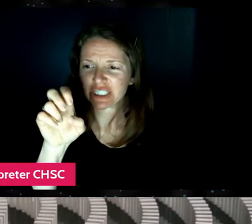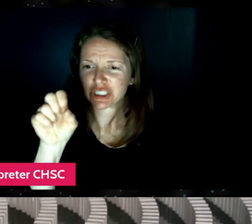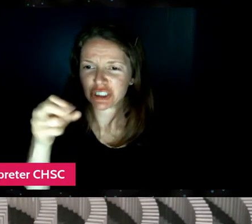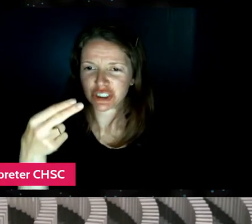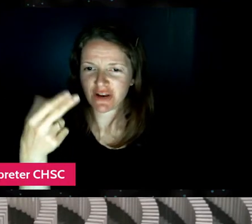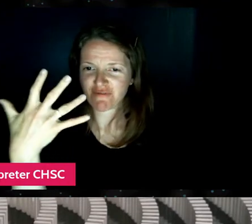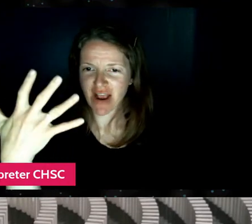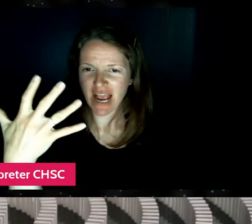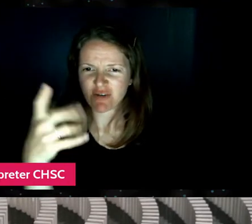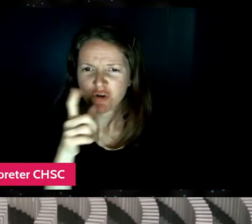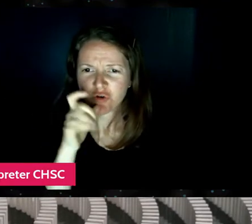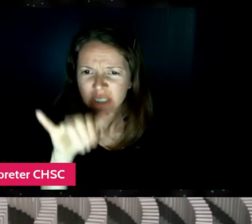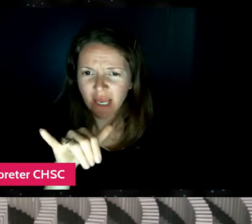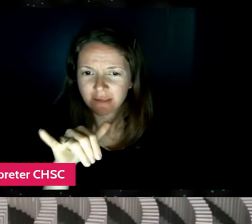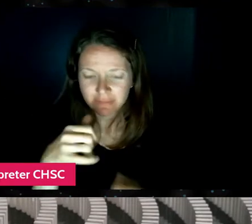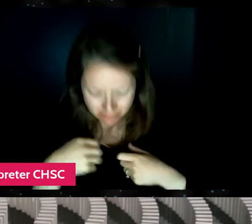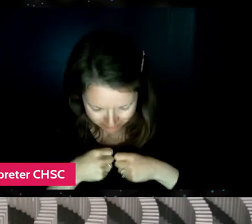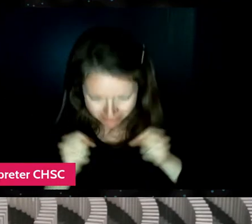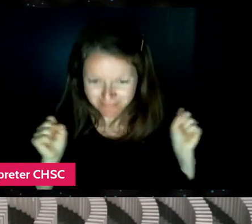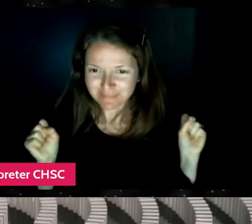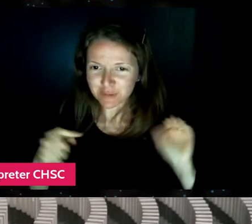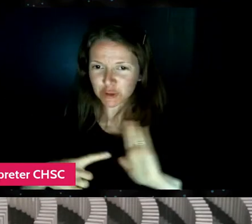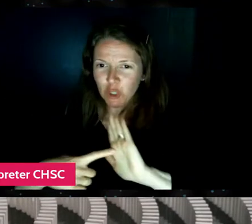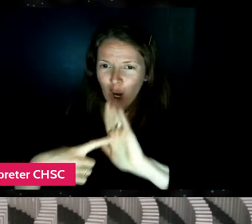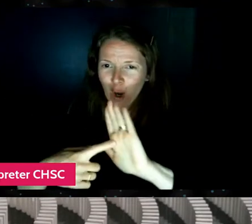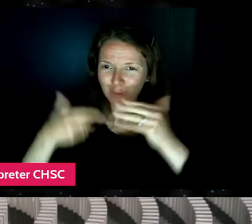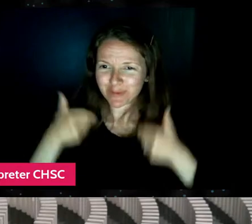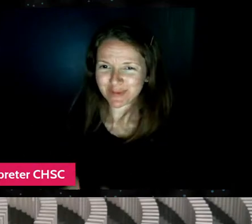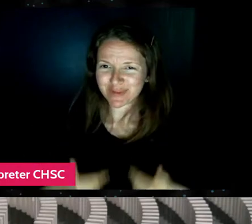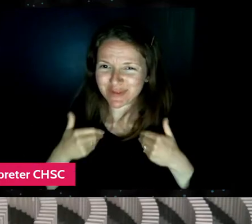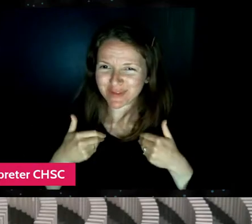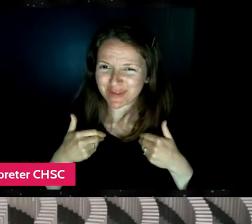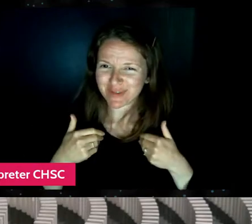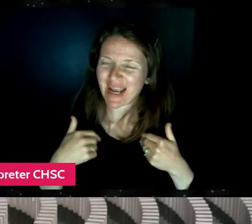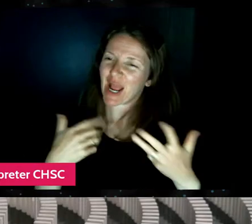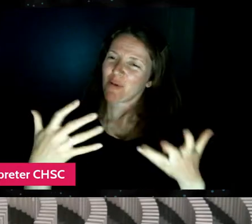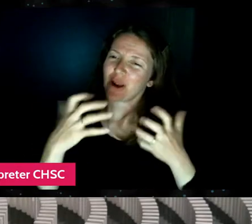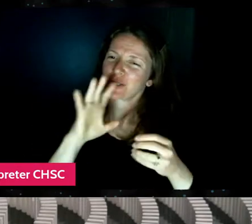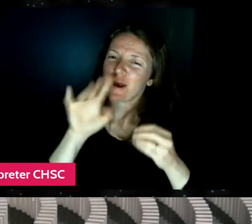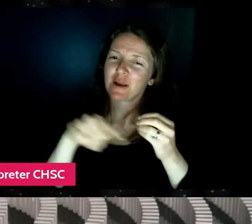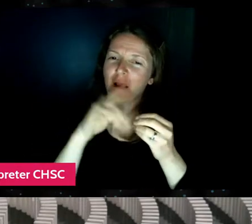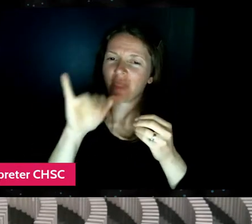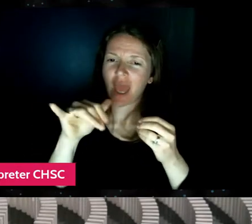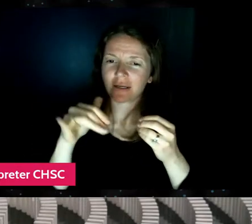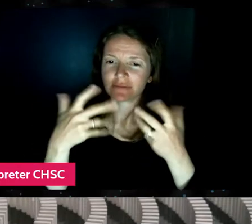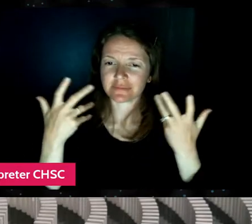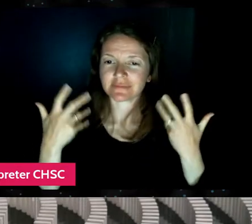Why in that, the reveal video where you were like, this is Hevesh5,